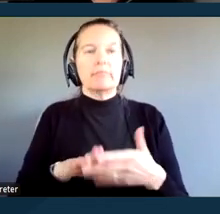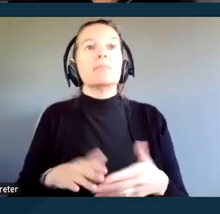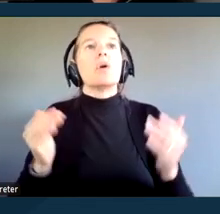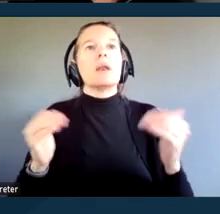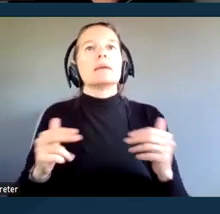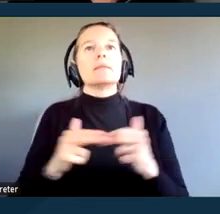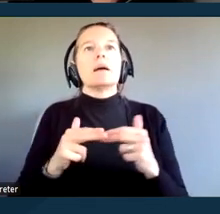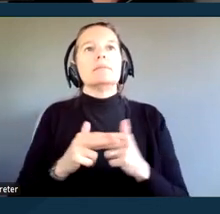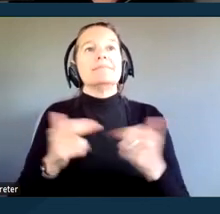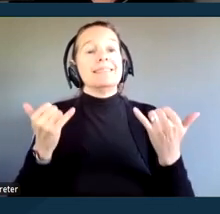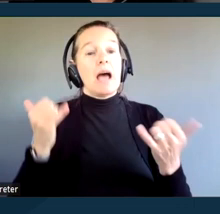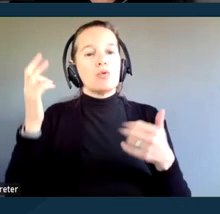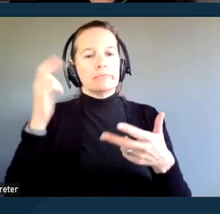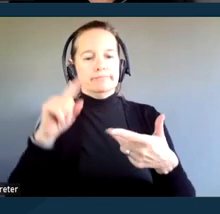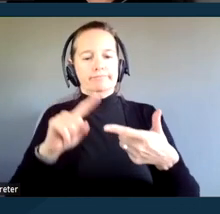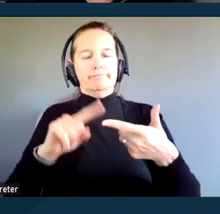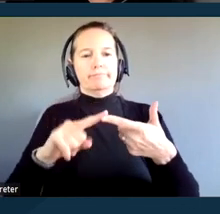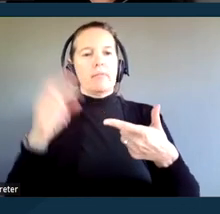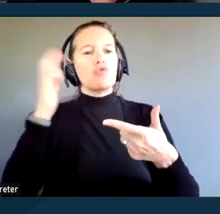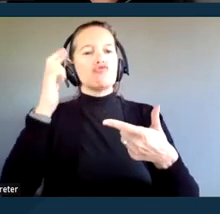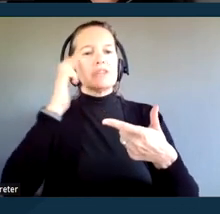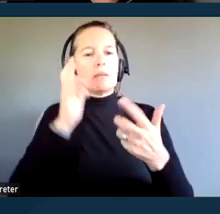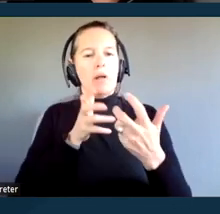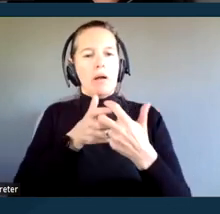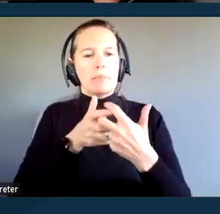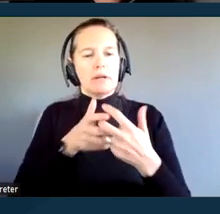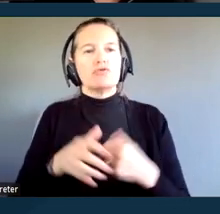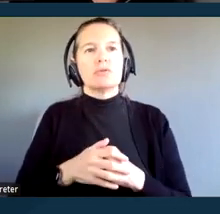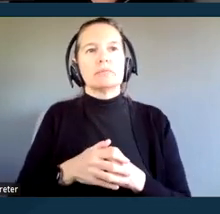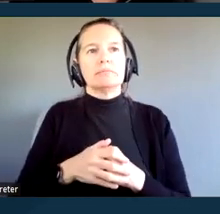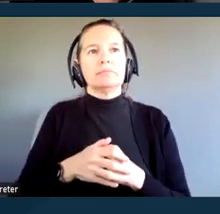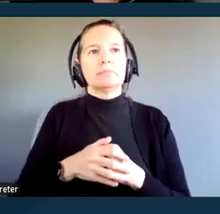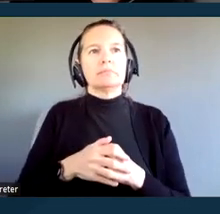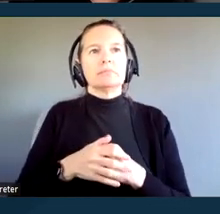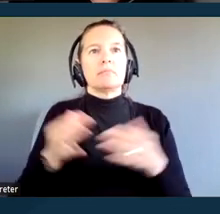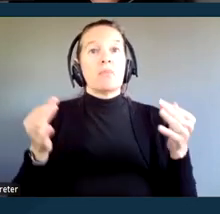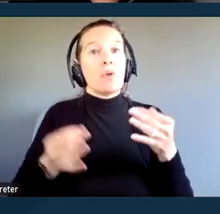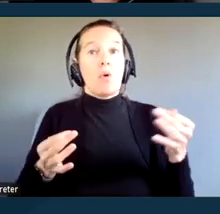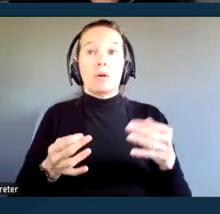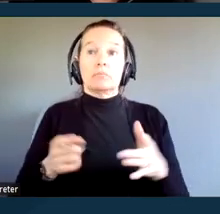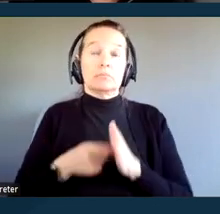Moving on to reasonable accommodations. Courts have an affirmative obligation to provide